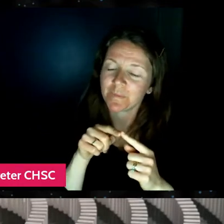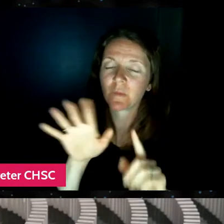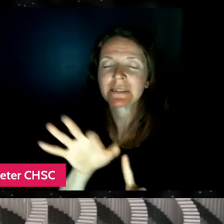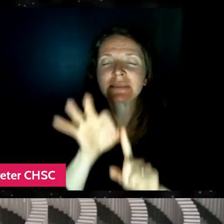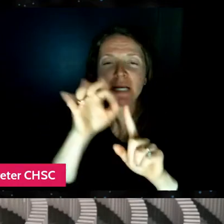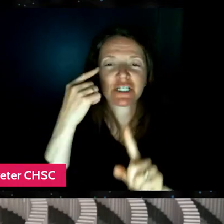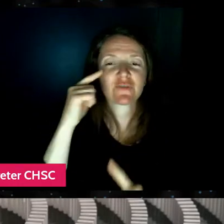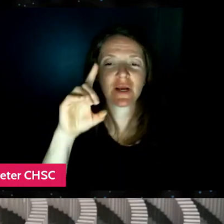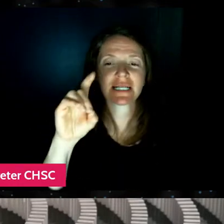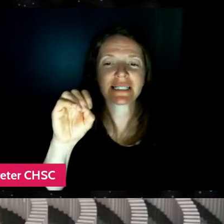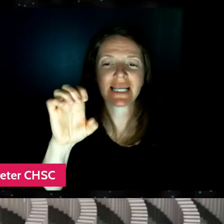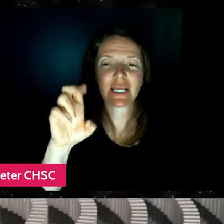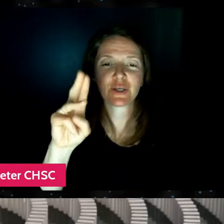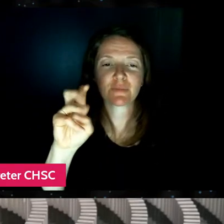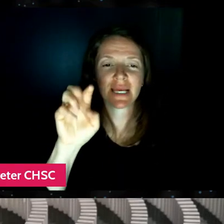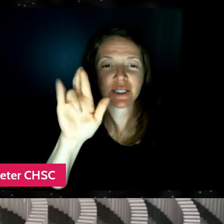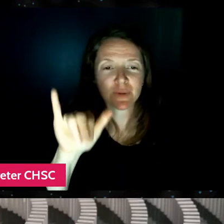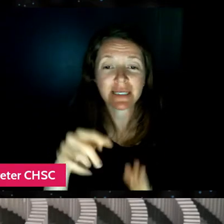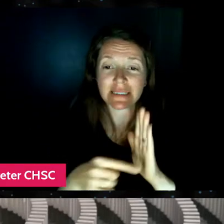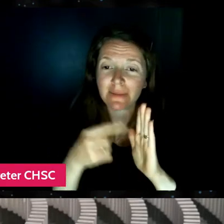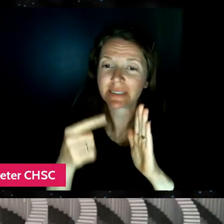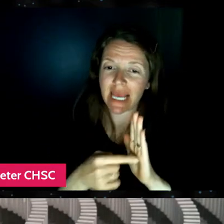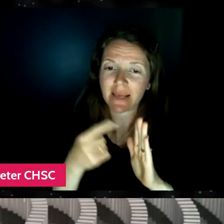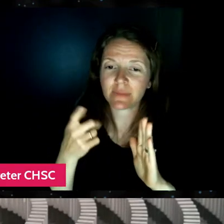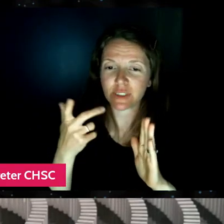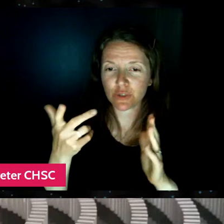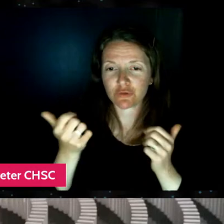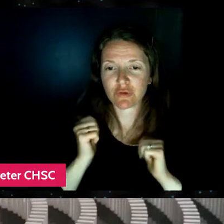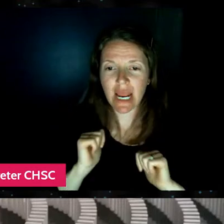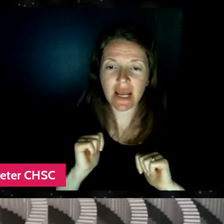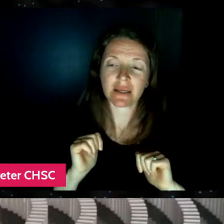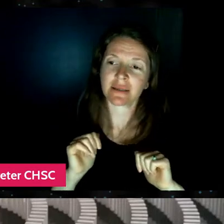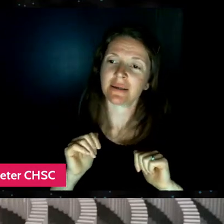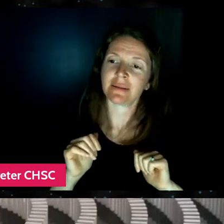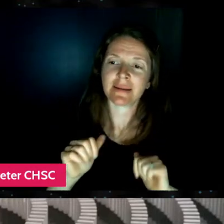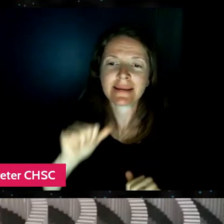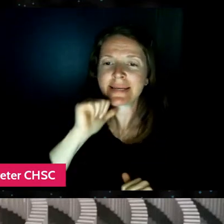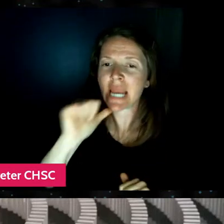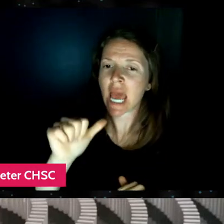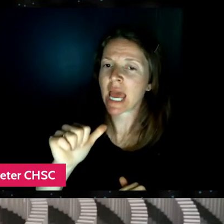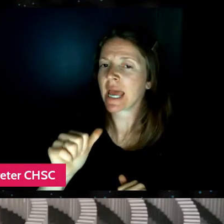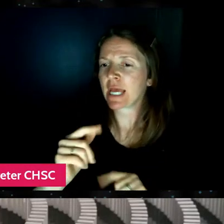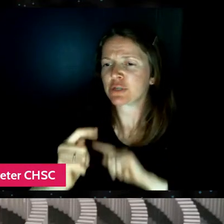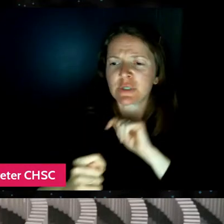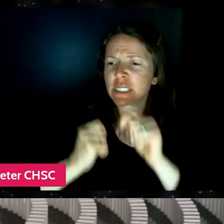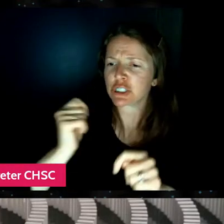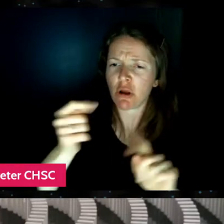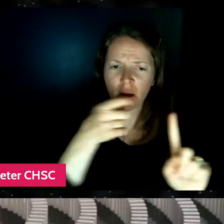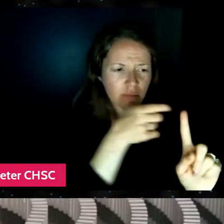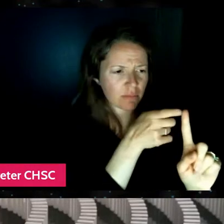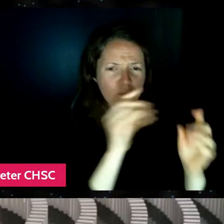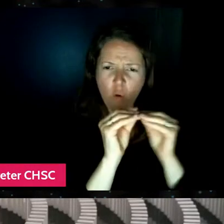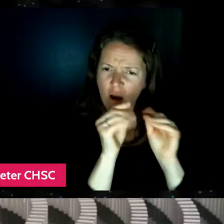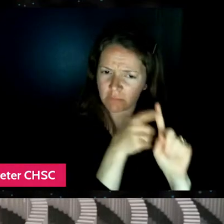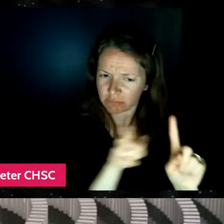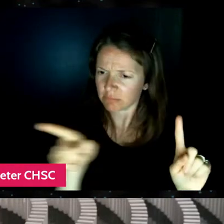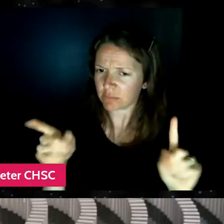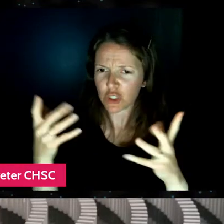you're sometimes approaching things in these kind of non-traditional ways where you want people to be unguarded.